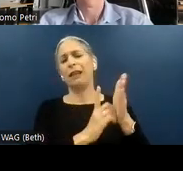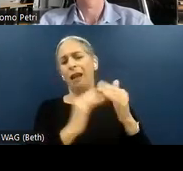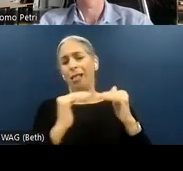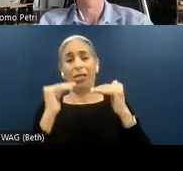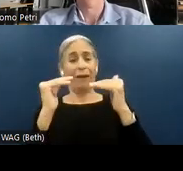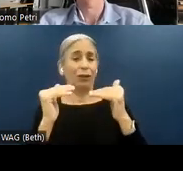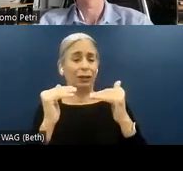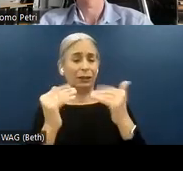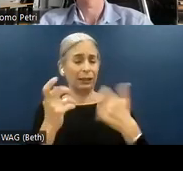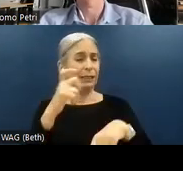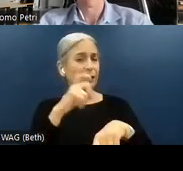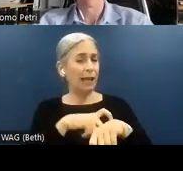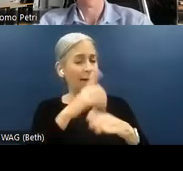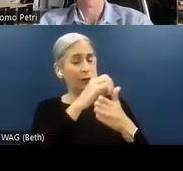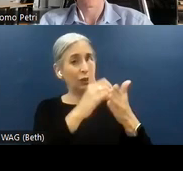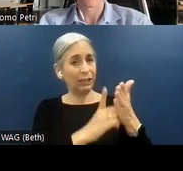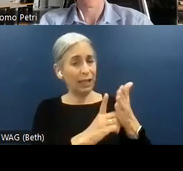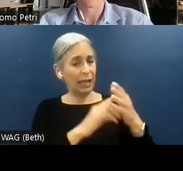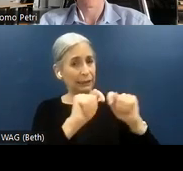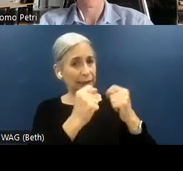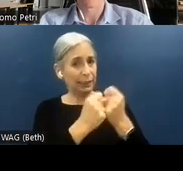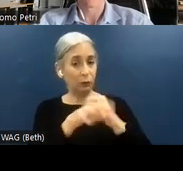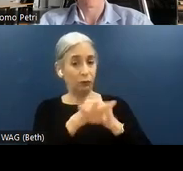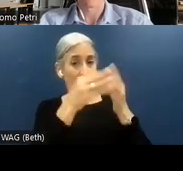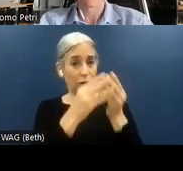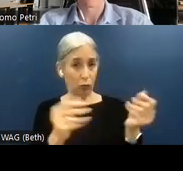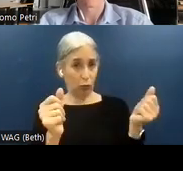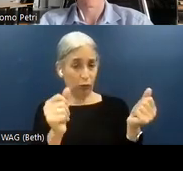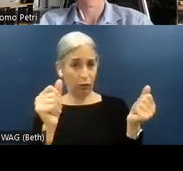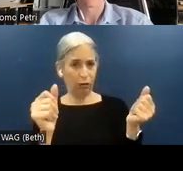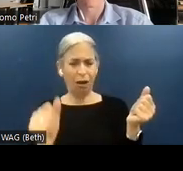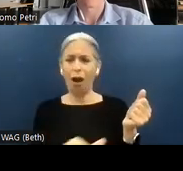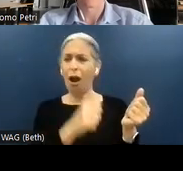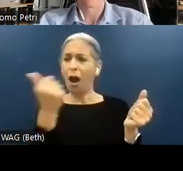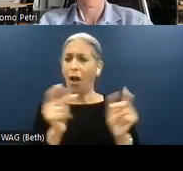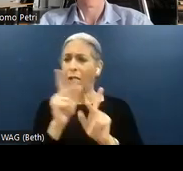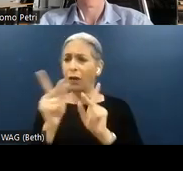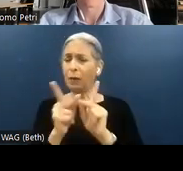time for the design team to find a solution. And many others that can be related to the